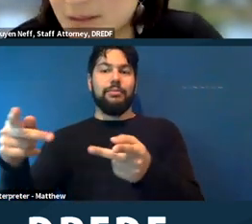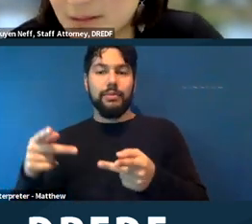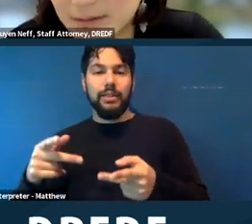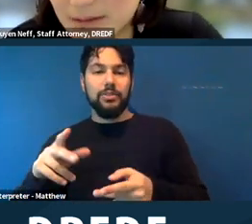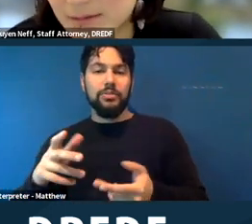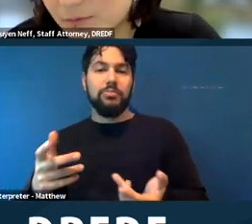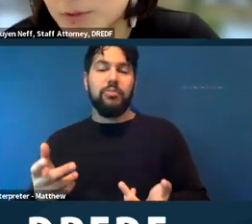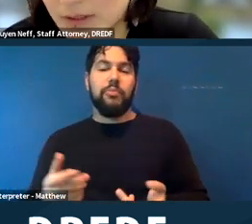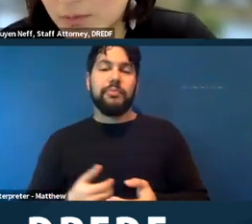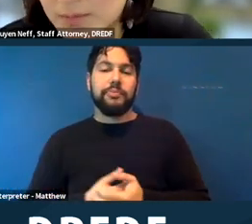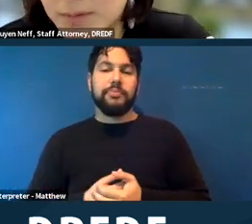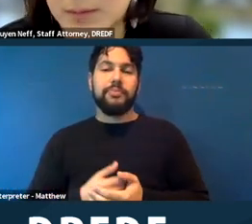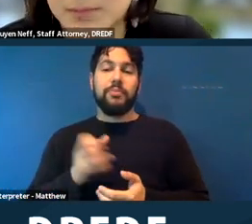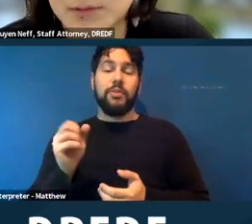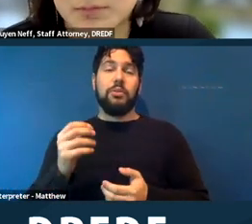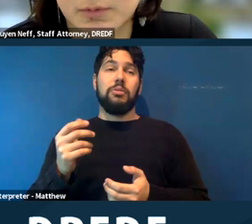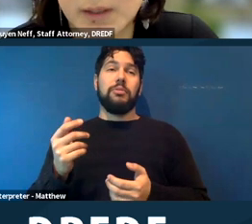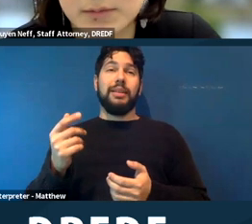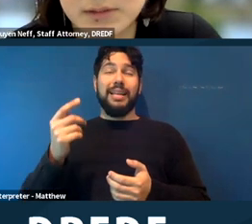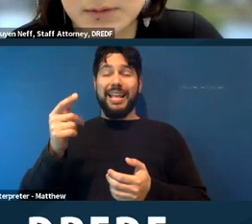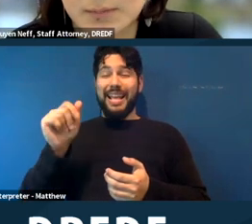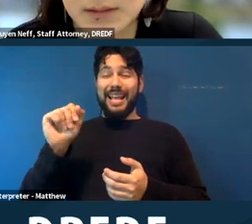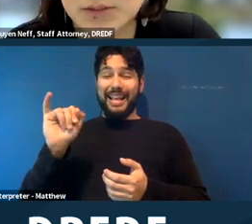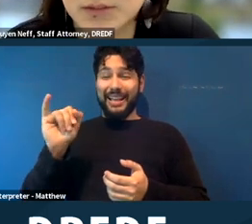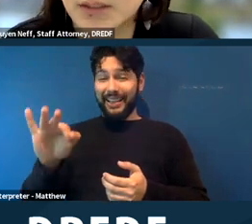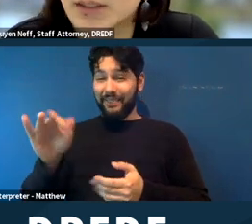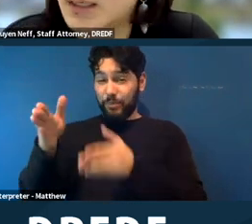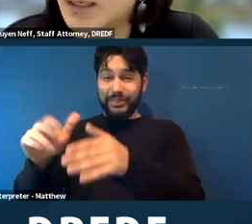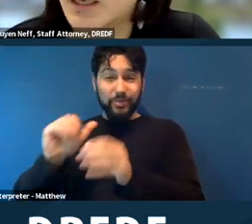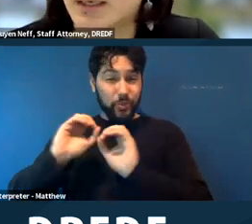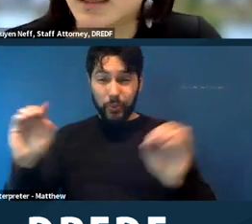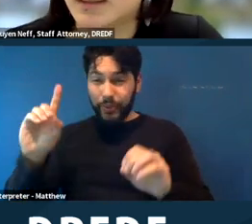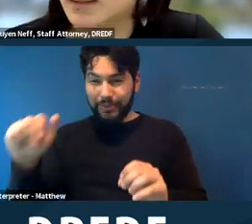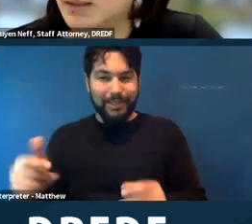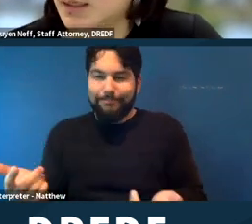disabilities and unfortunately they wouldn't be able to request a reasonable accommodation.